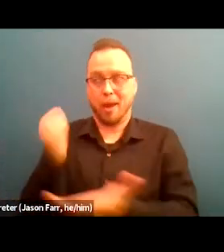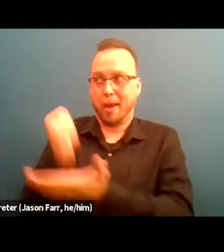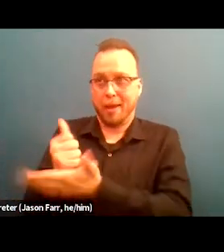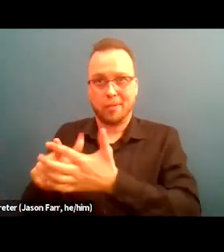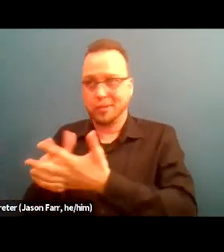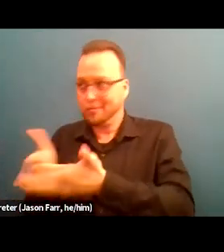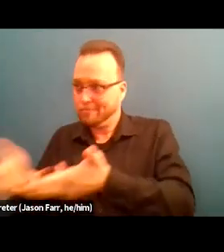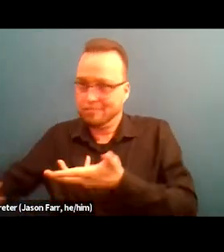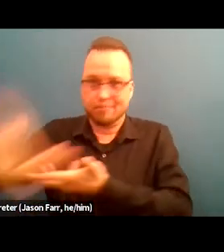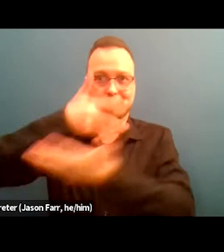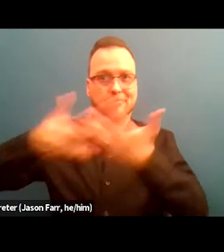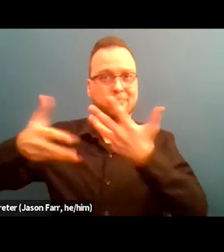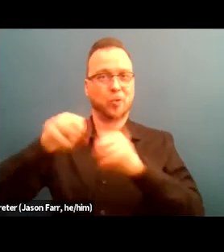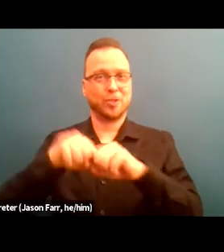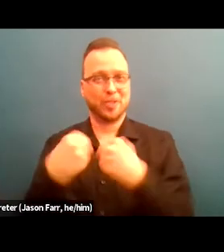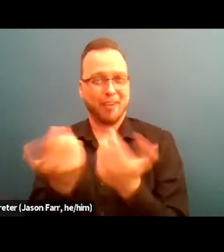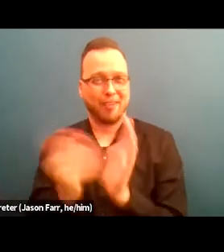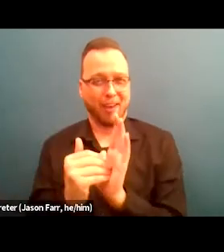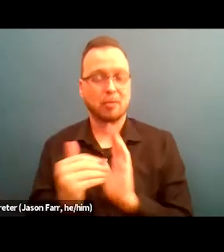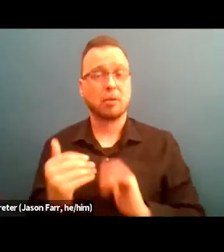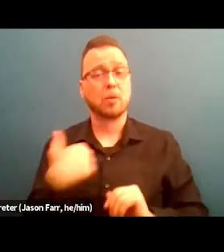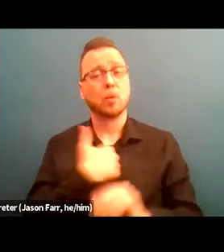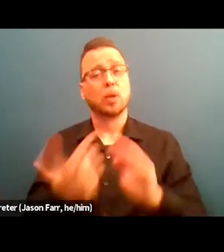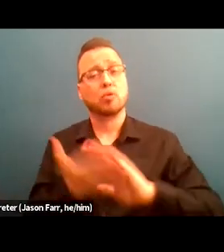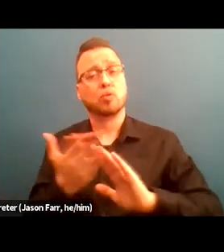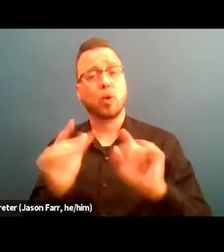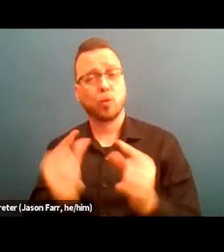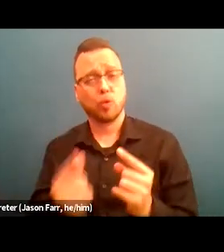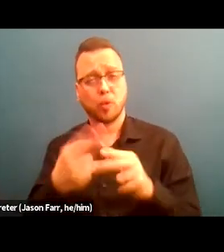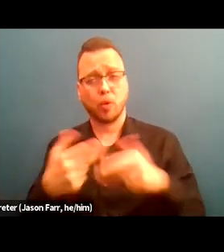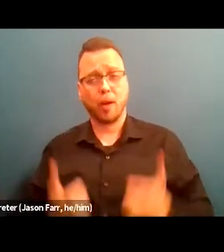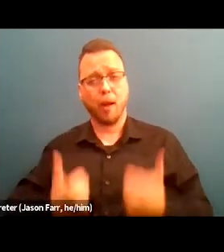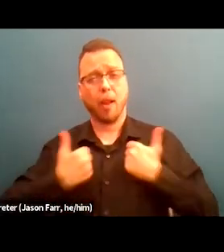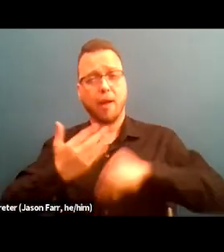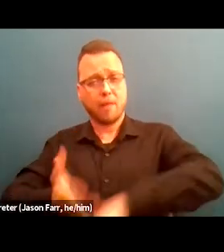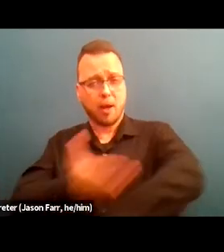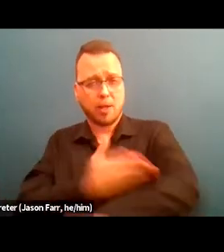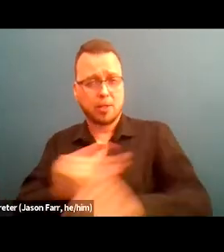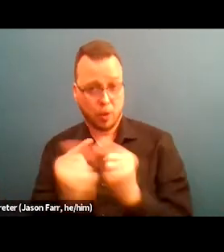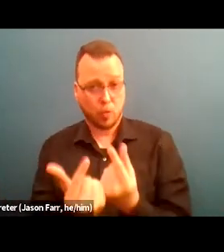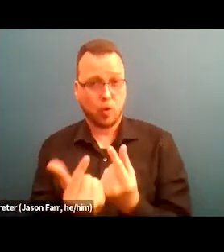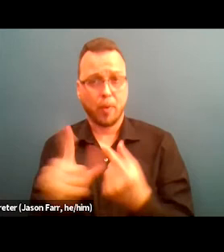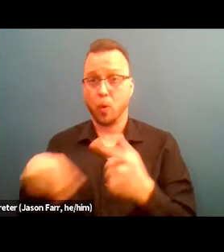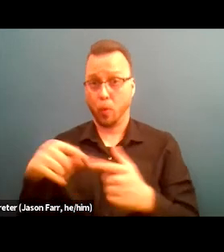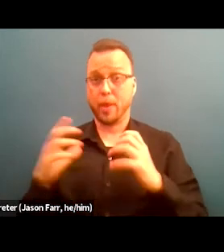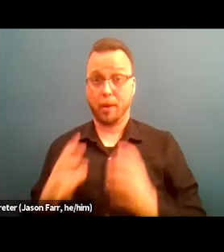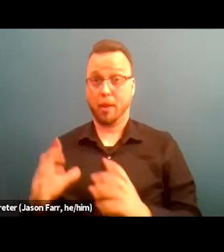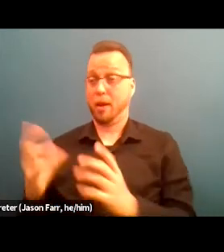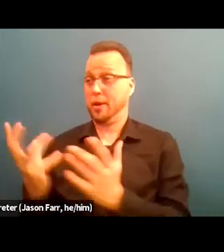We run groups with our clients, life enhancement groups. When the clients do get housed,